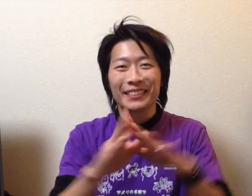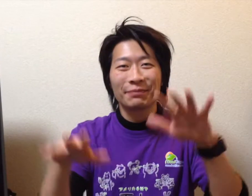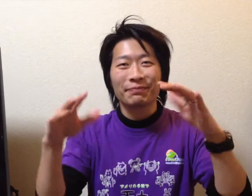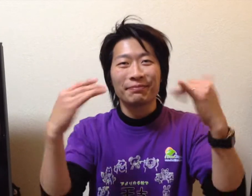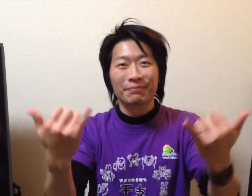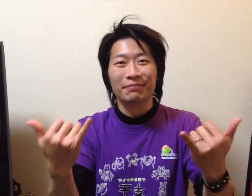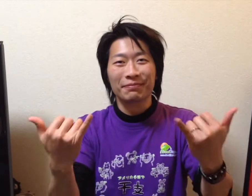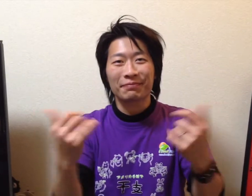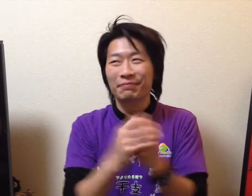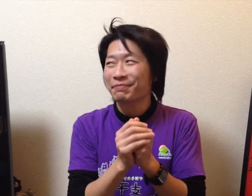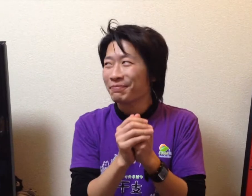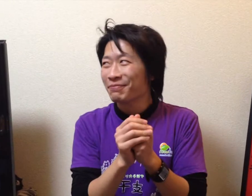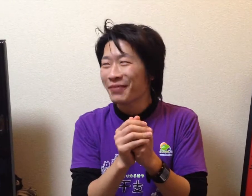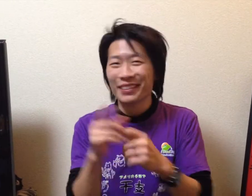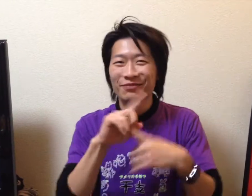Hi everyone